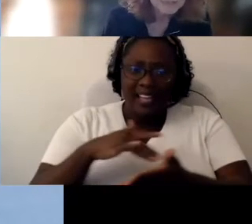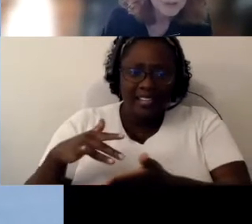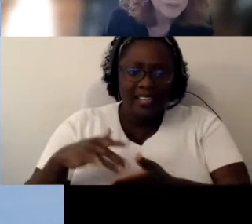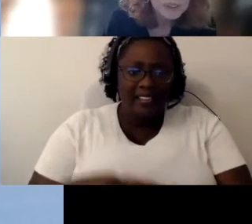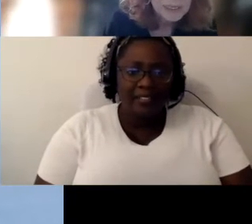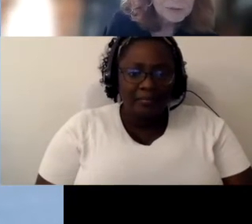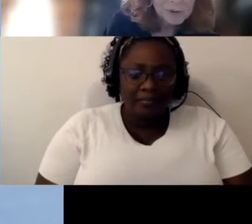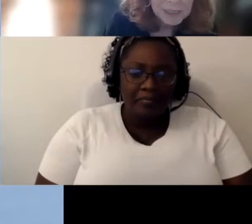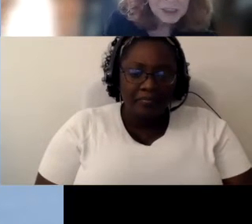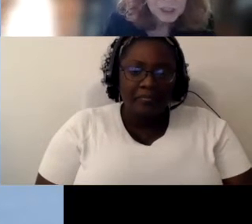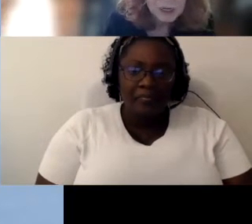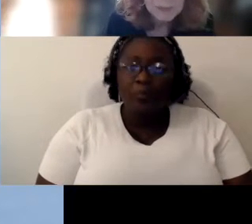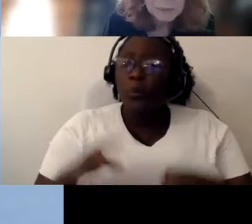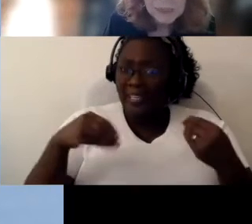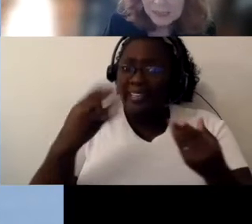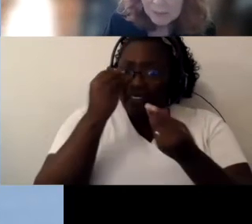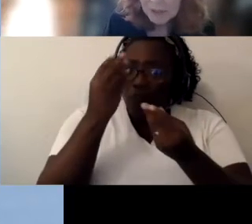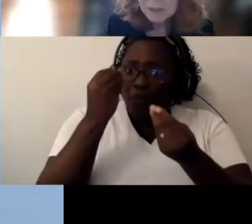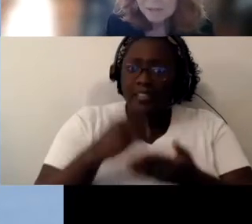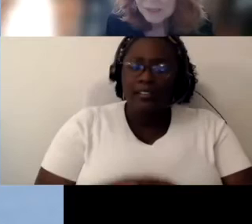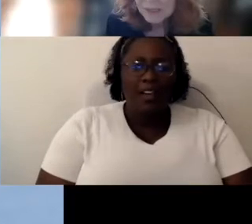you information on but it was similar